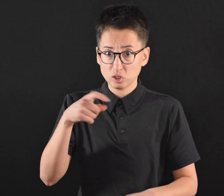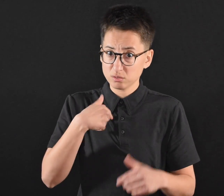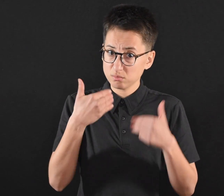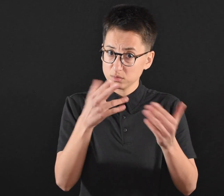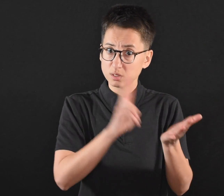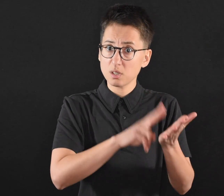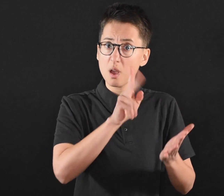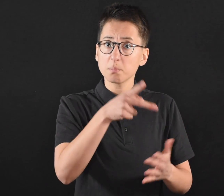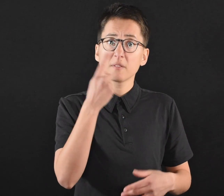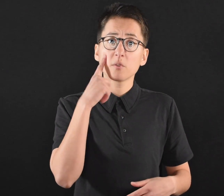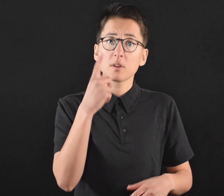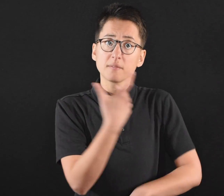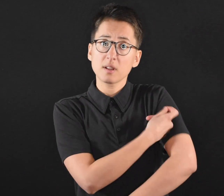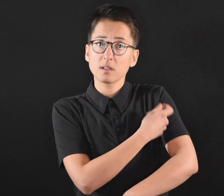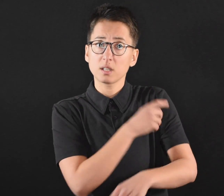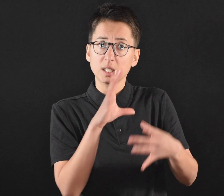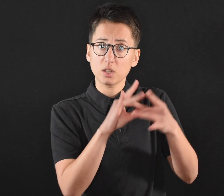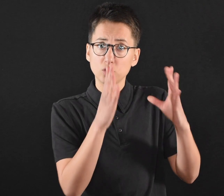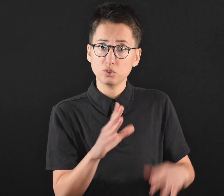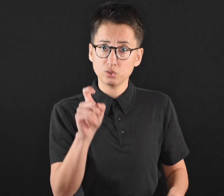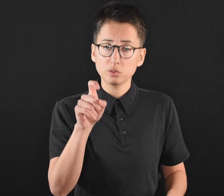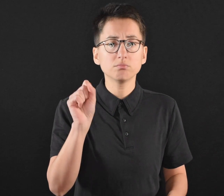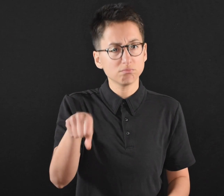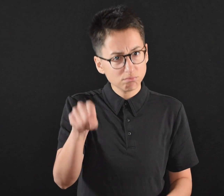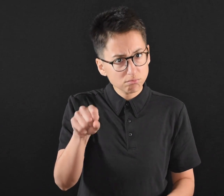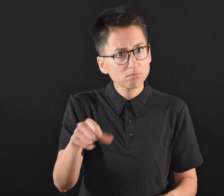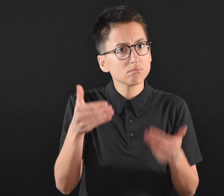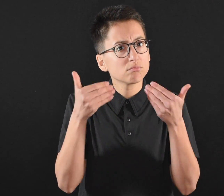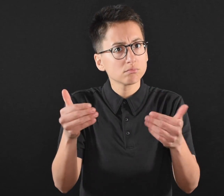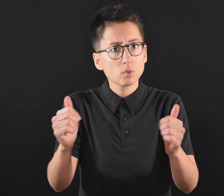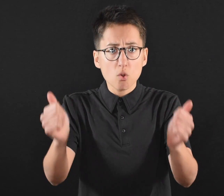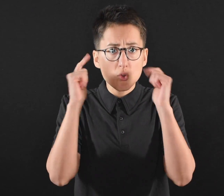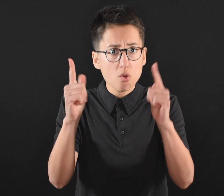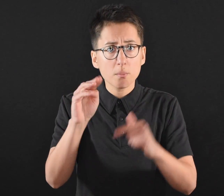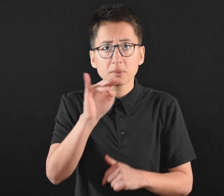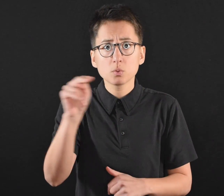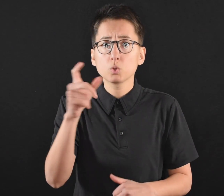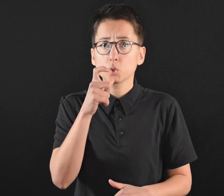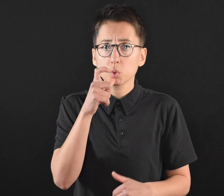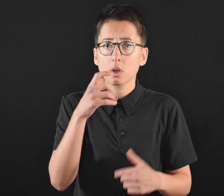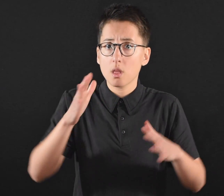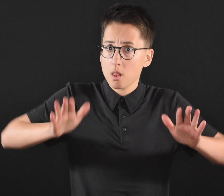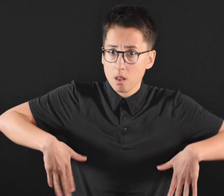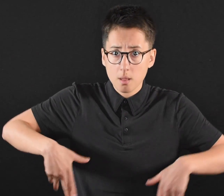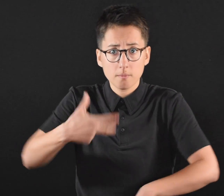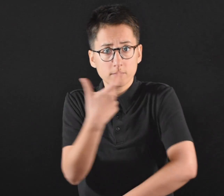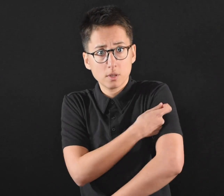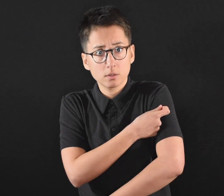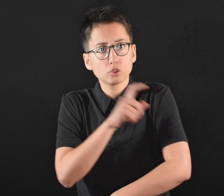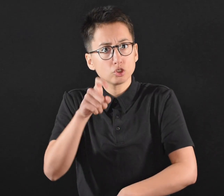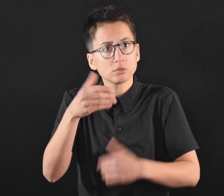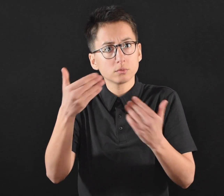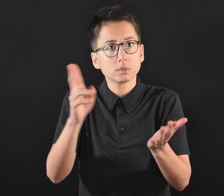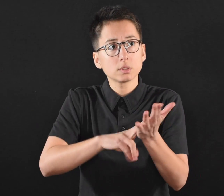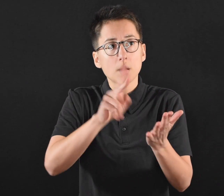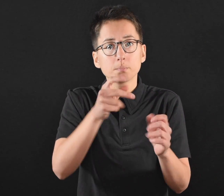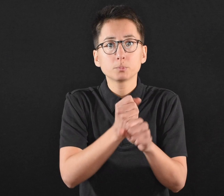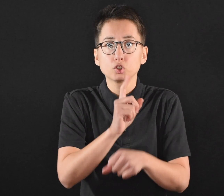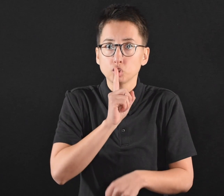● The Minnesota COVID-19 Vaccine Connector helps Minnesotans know where vaccine is in